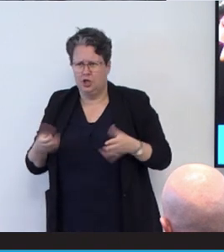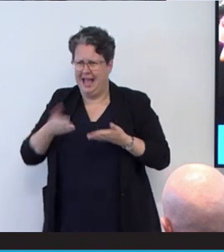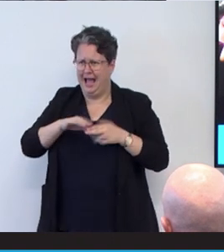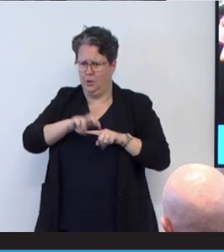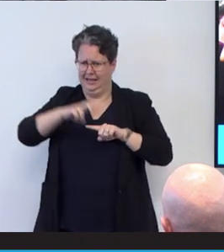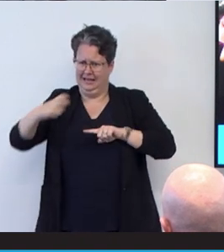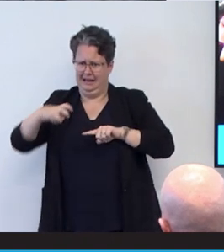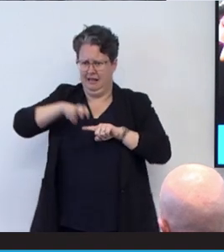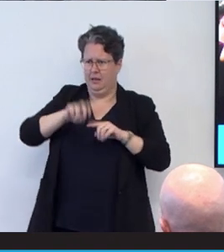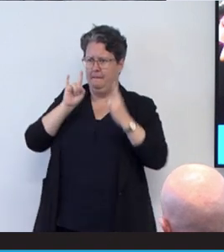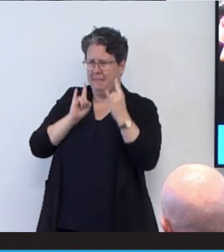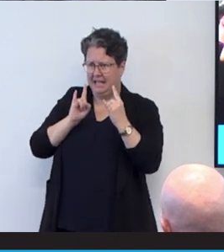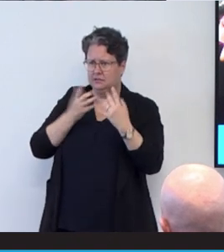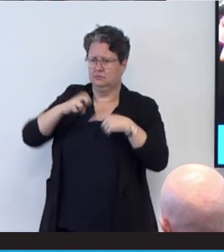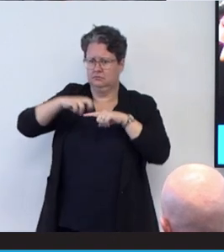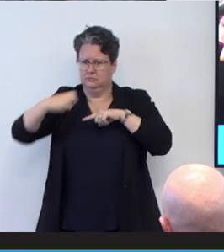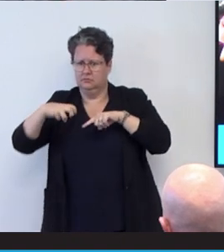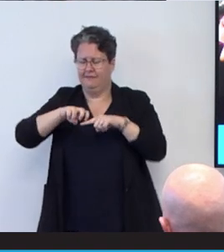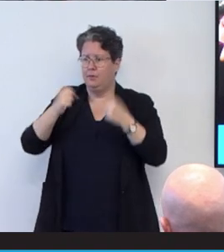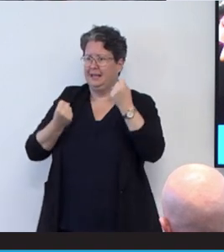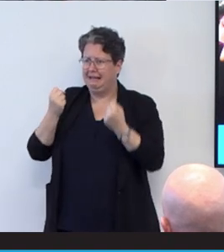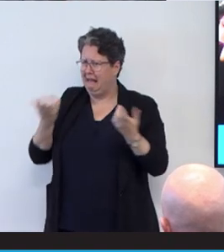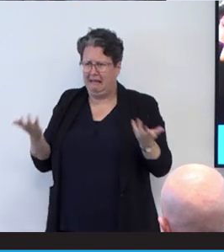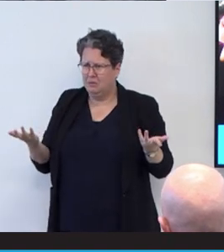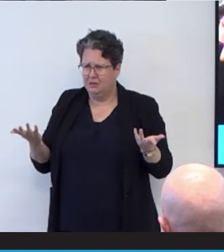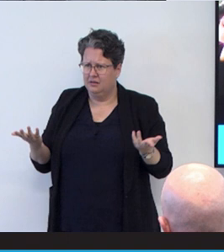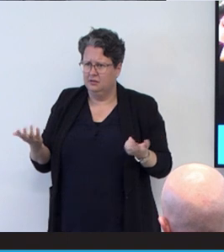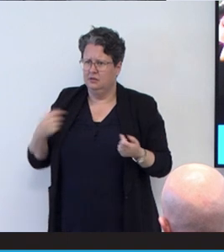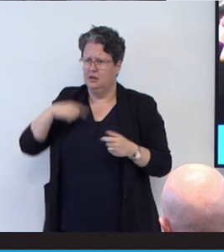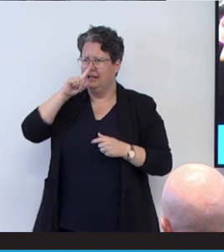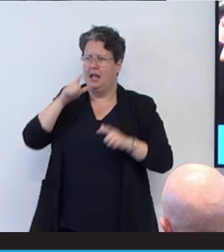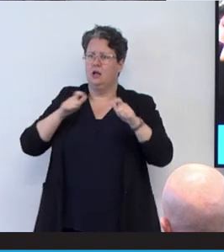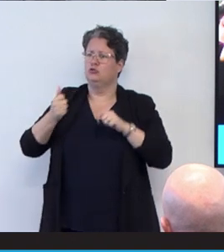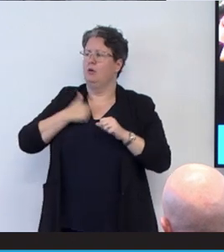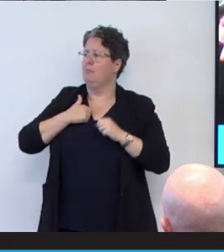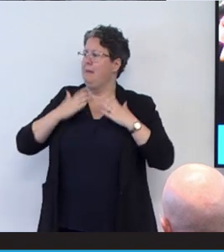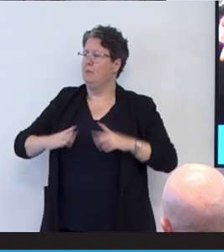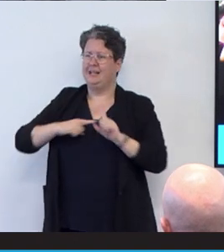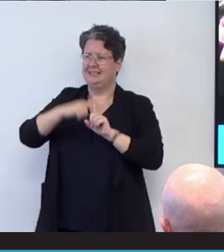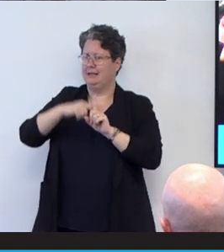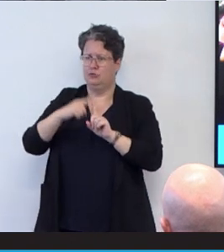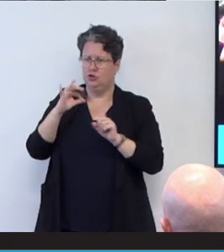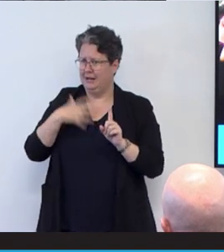How do I get in and out of a car? I can't control my body temperature anymore, so when it gets cold,